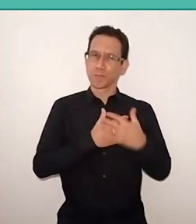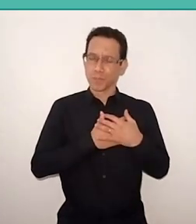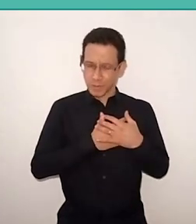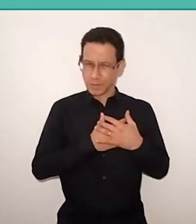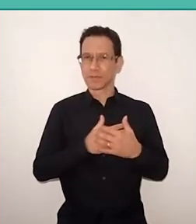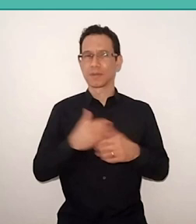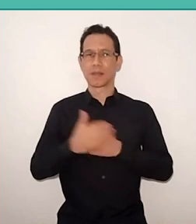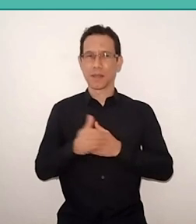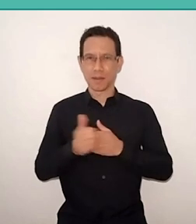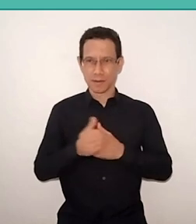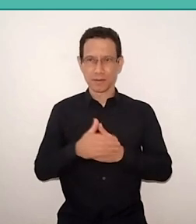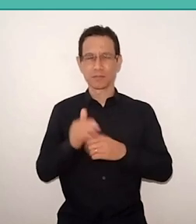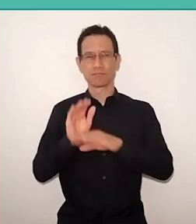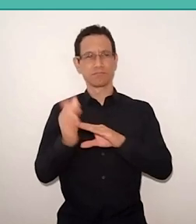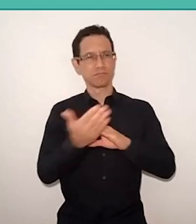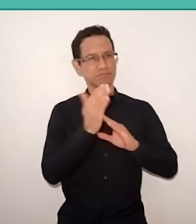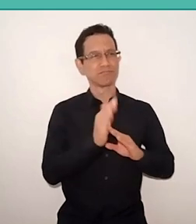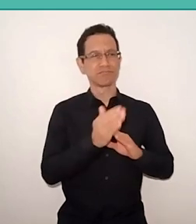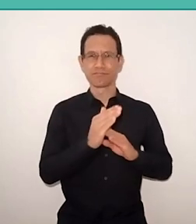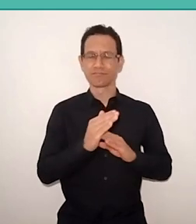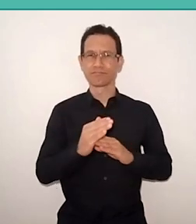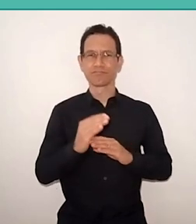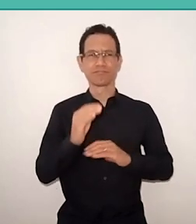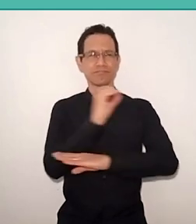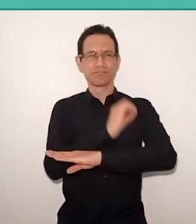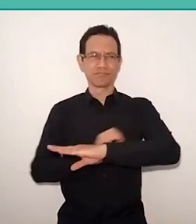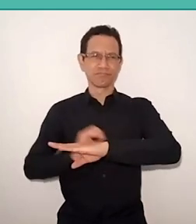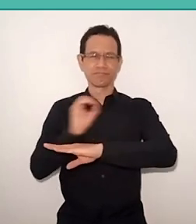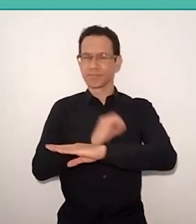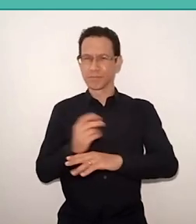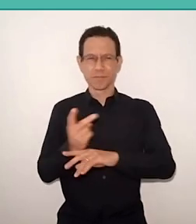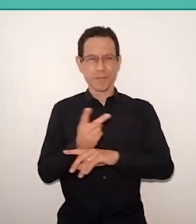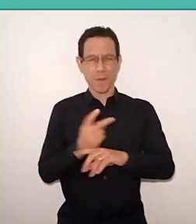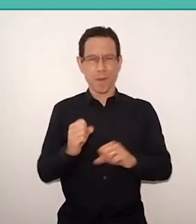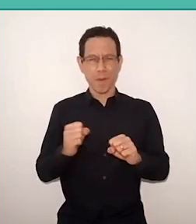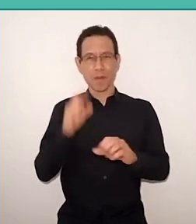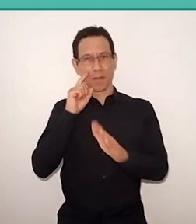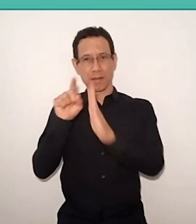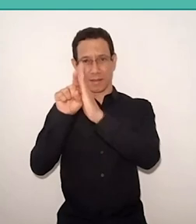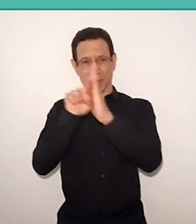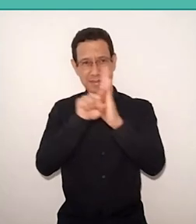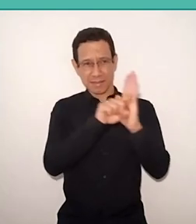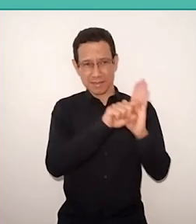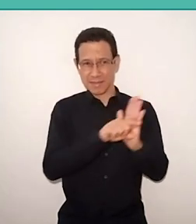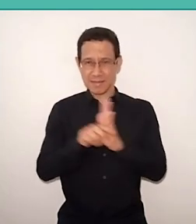and searching, day by day, a critical reading of the world, for our actions have support.